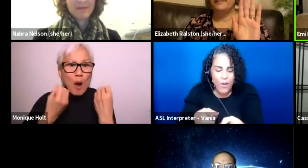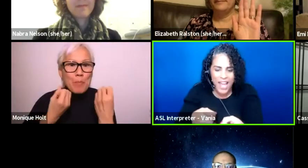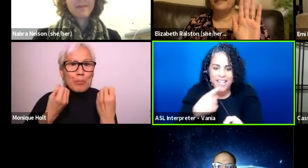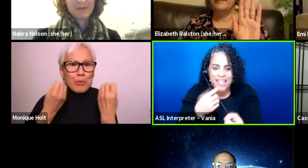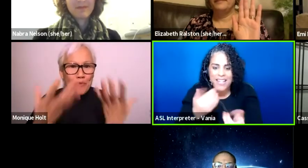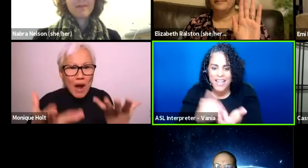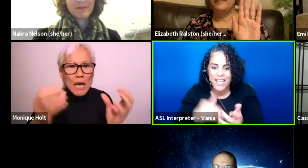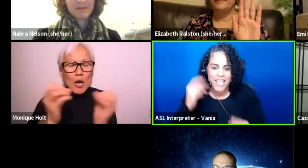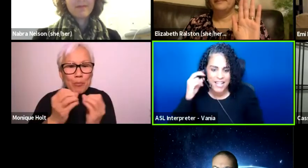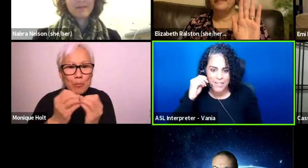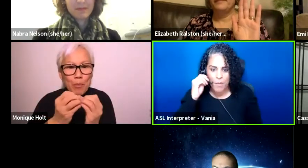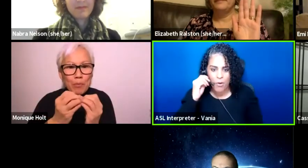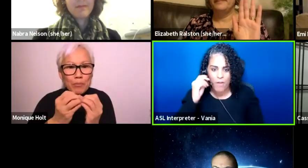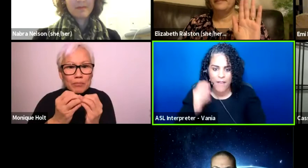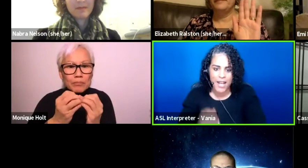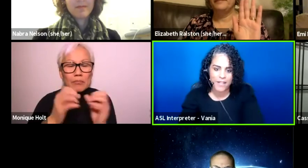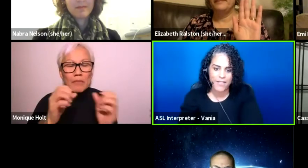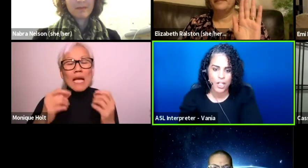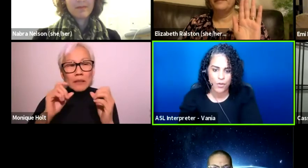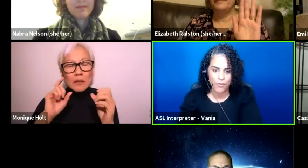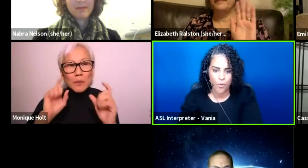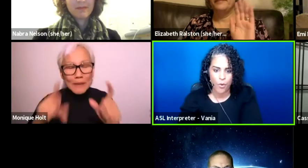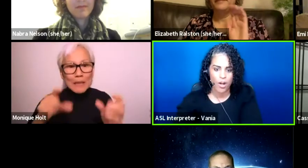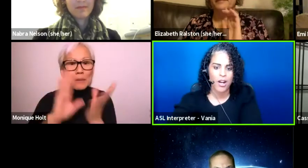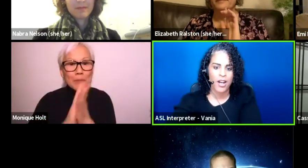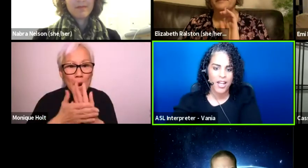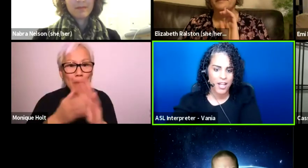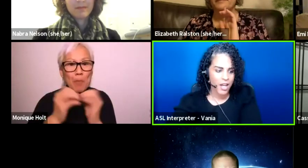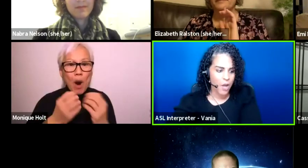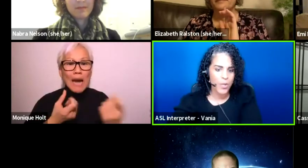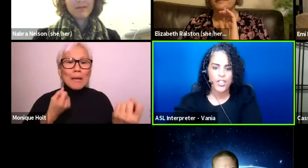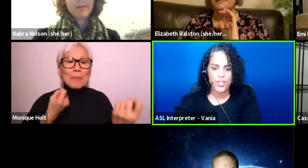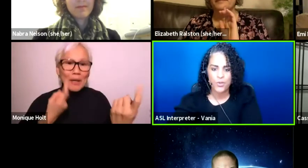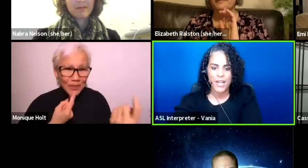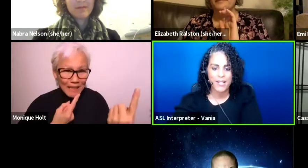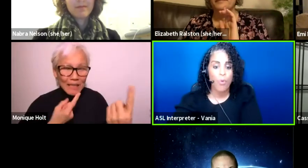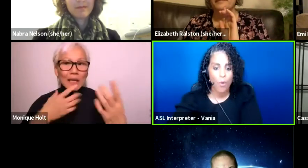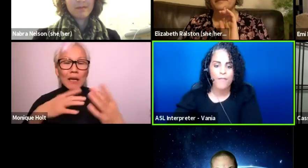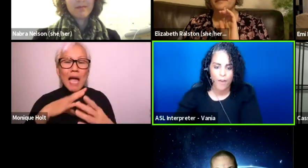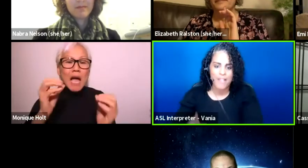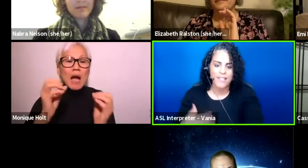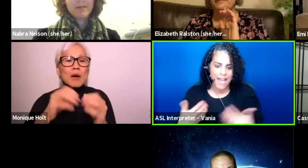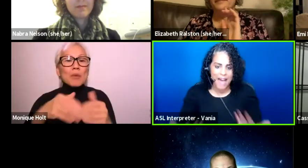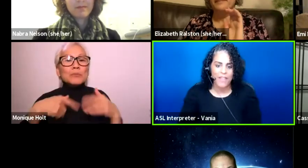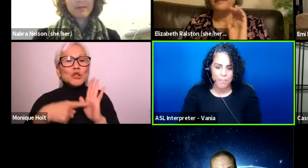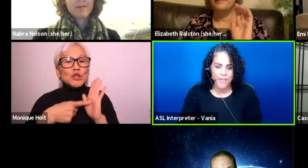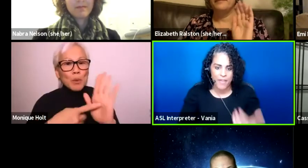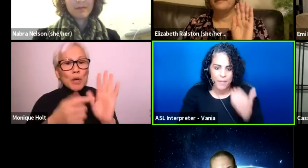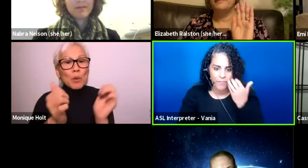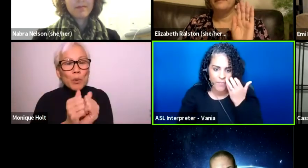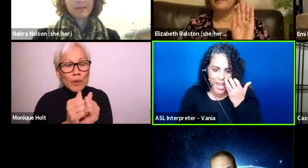Okay, yes, provide, and thank you for, what we do, it's important for us to have empathy